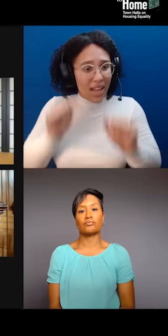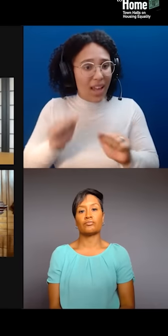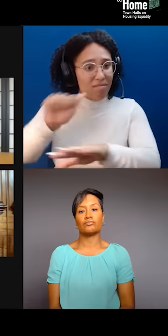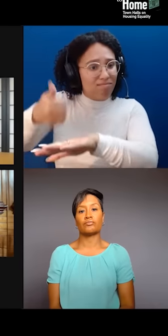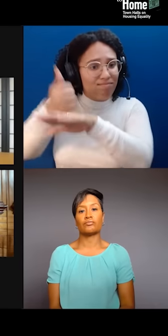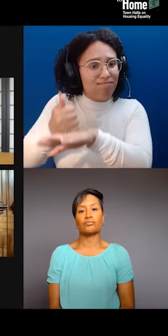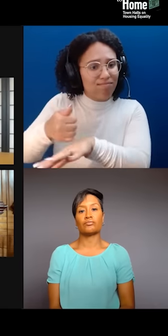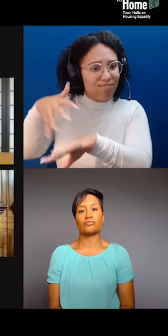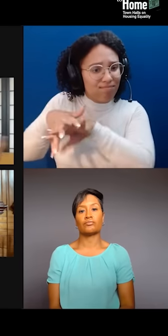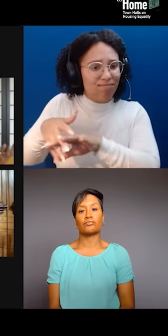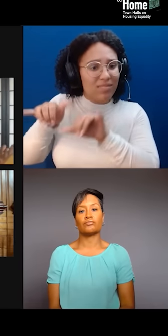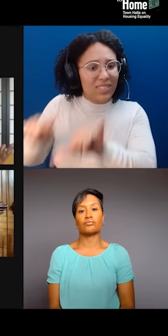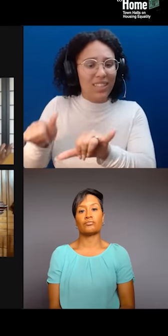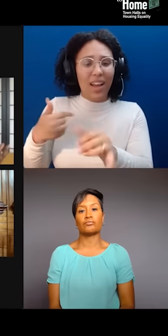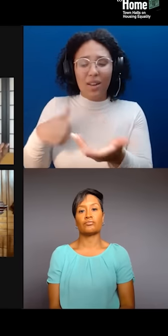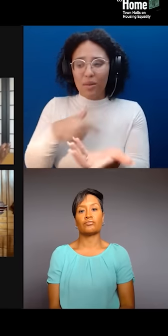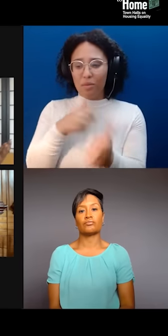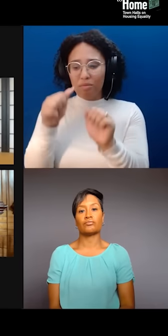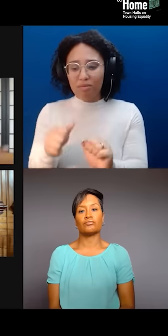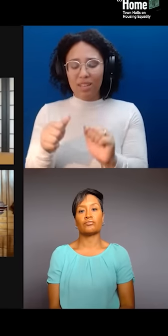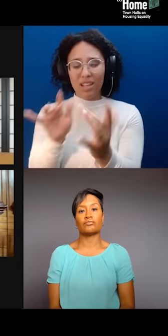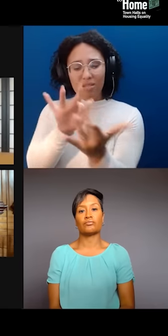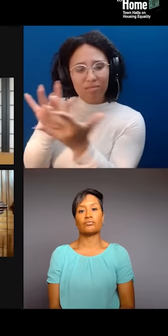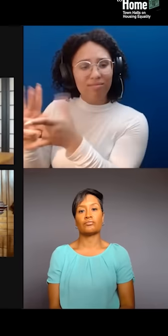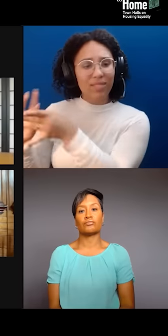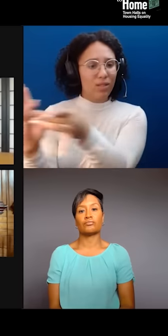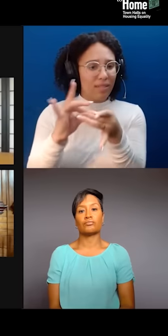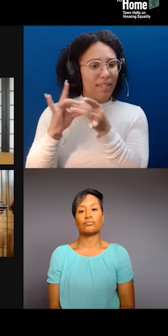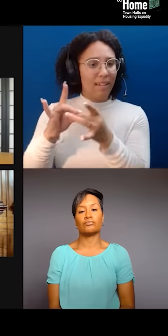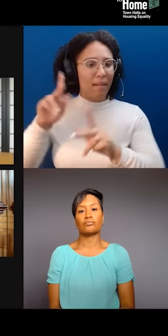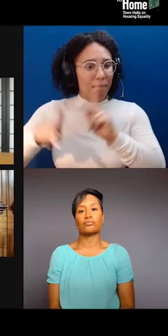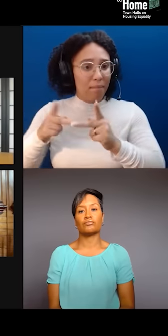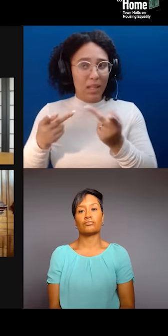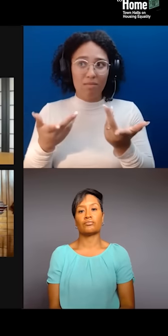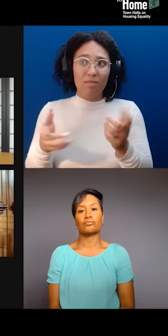for folks who are either, you know, immigrants themselves, first generation, second generation,